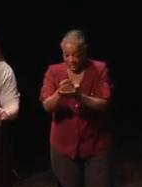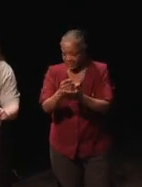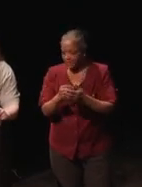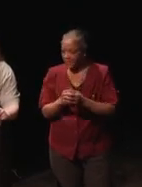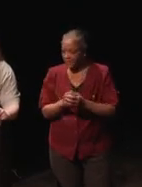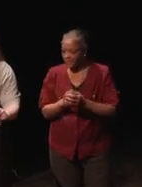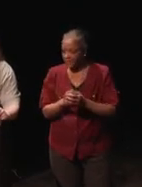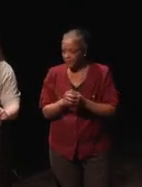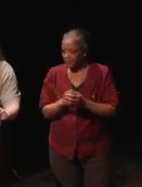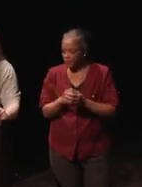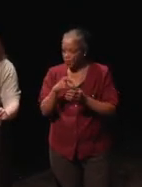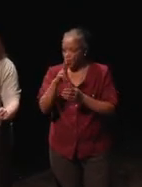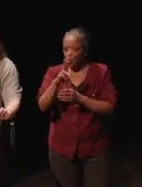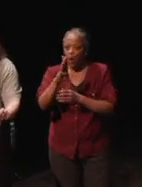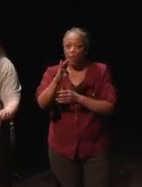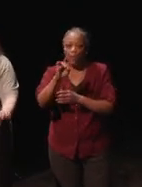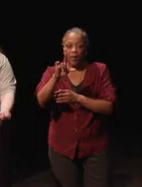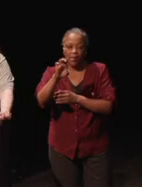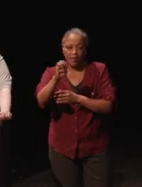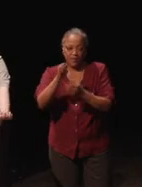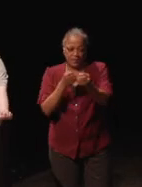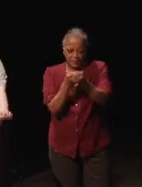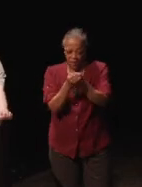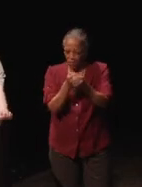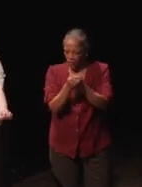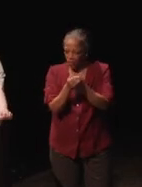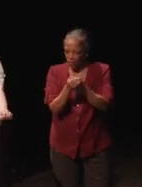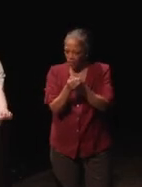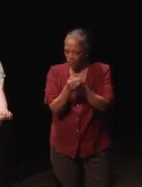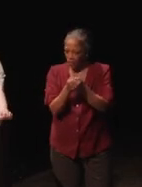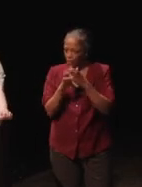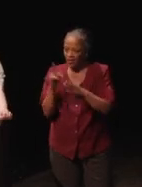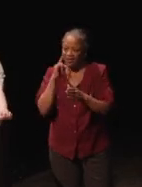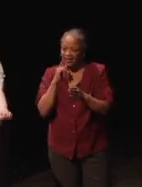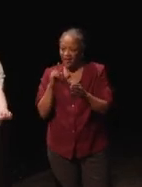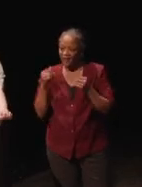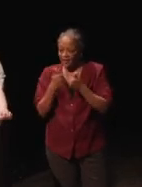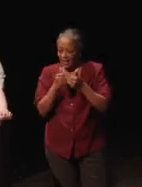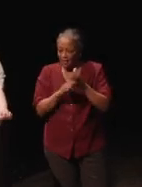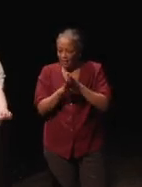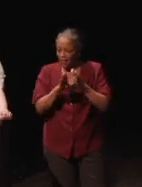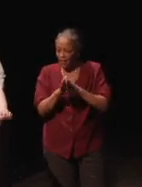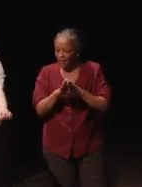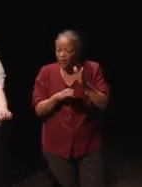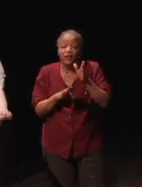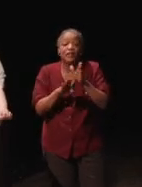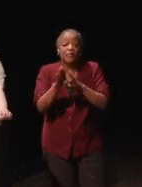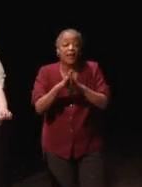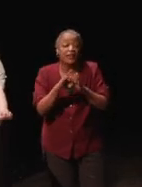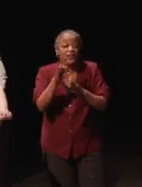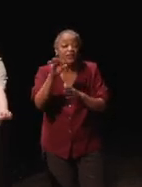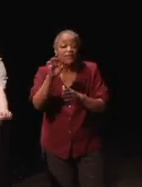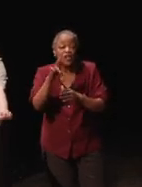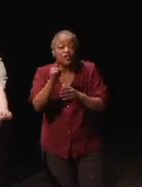Rumble support, this is what happens when it gets deaf game developer develops features for the blind. I can't hear.